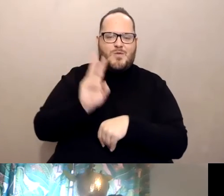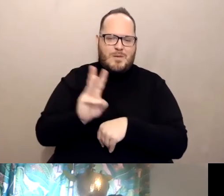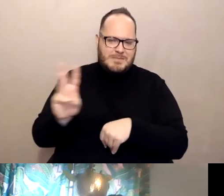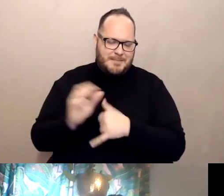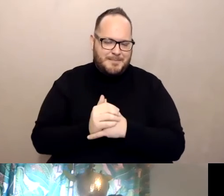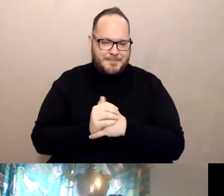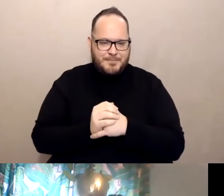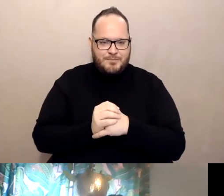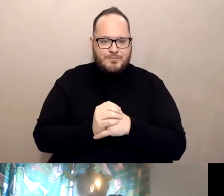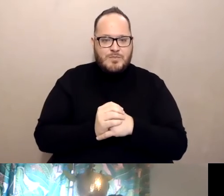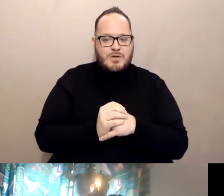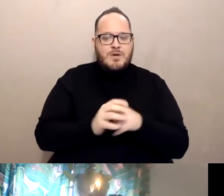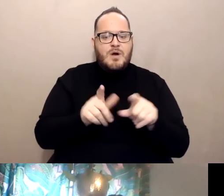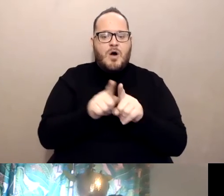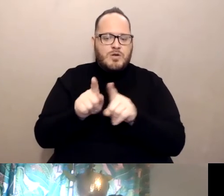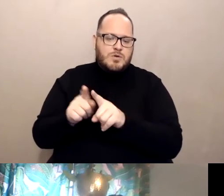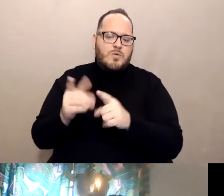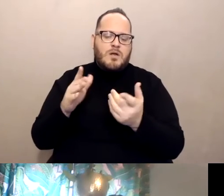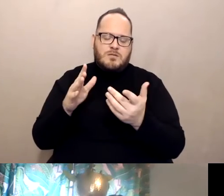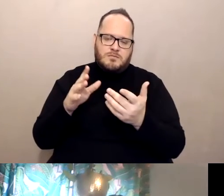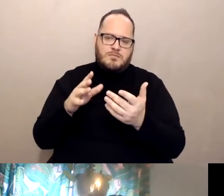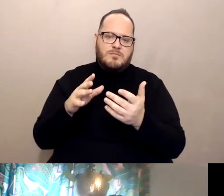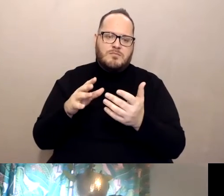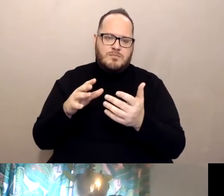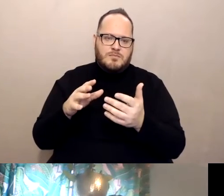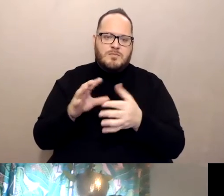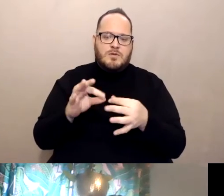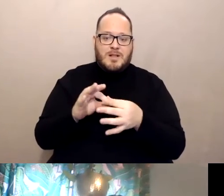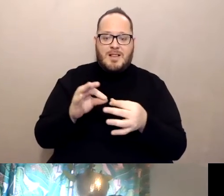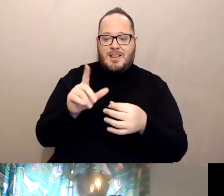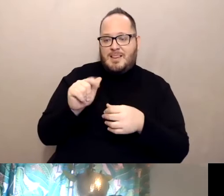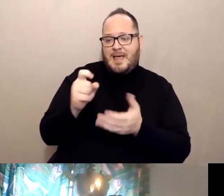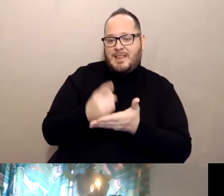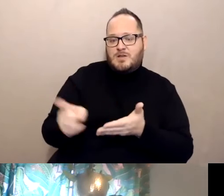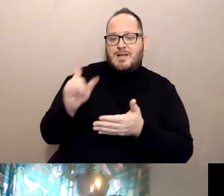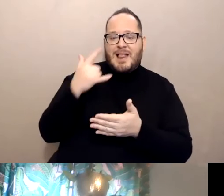that late last week, the California department of developmental services posted a frequently